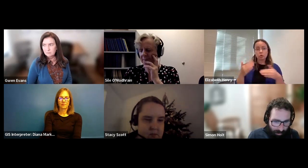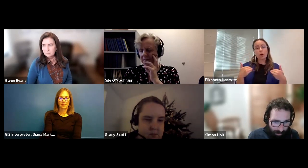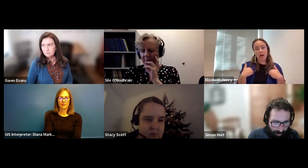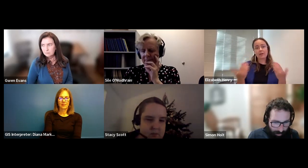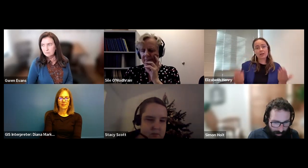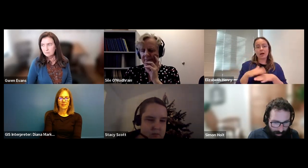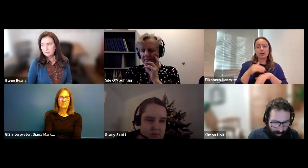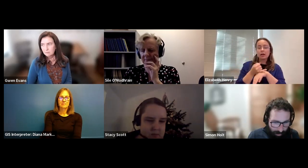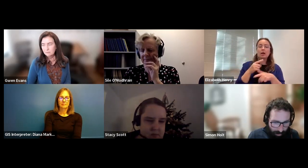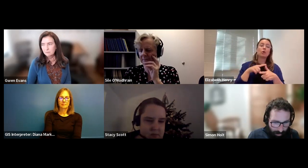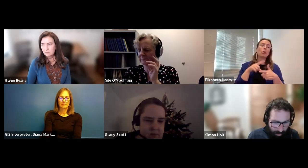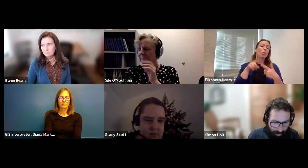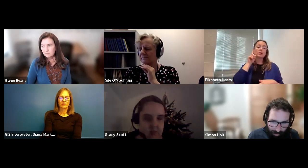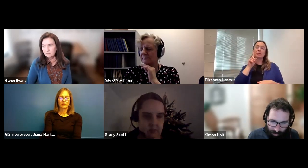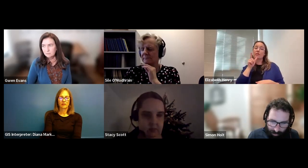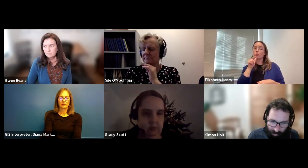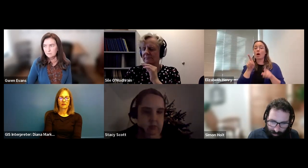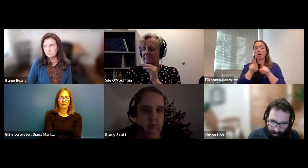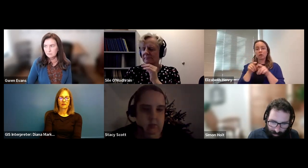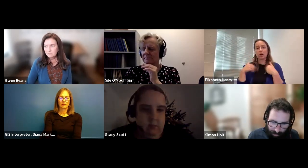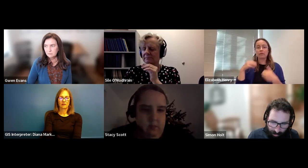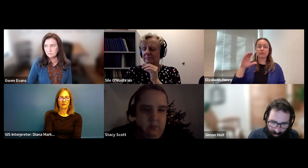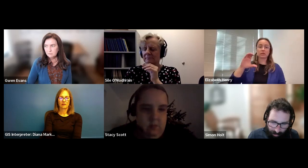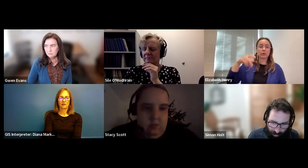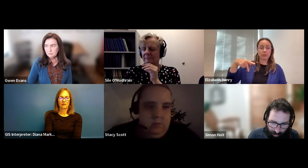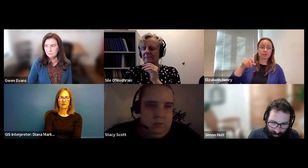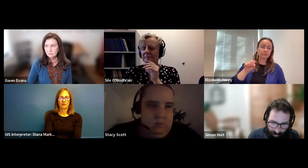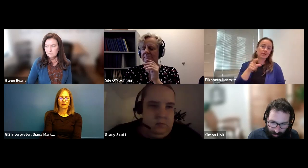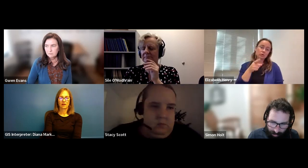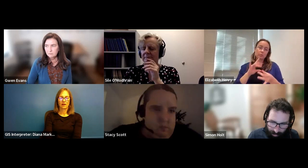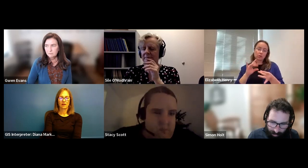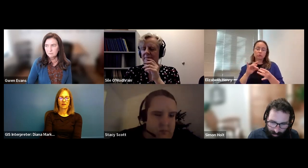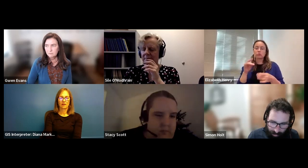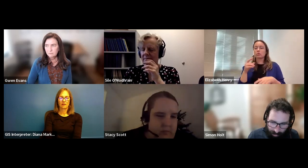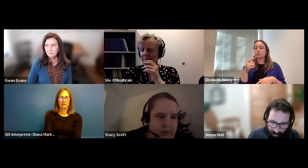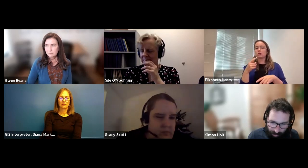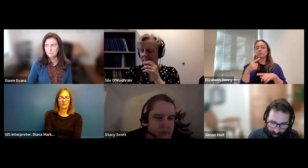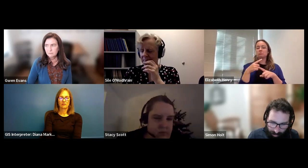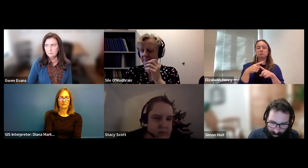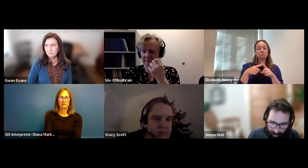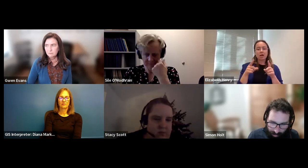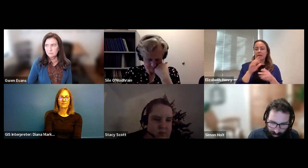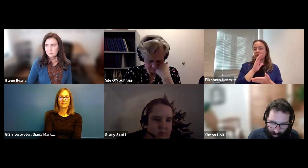Gustavo Navarrete (he/him/él): Um! Gustavo Navarrete (he/him/él): That we have here on campus or deaf individuals, who also as a serable policy.